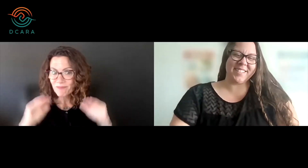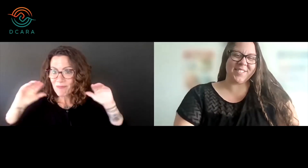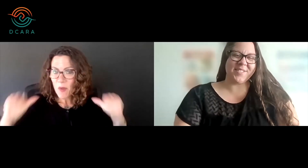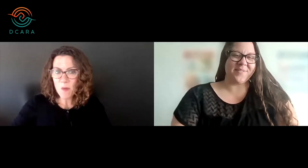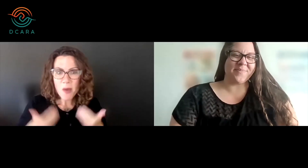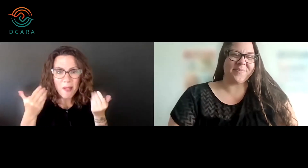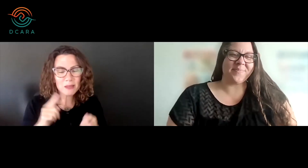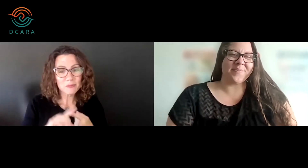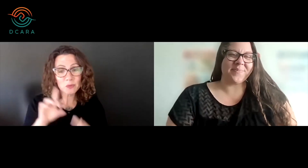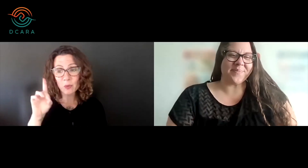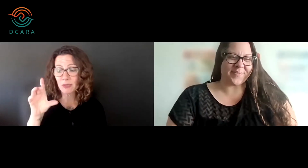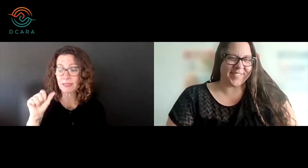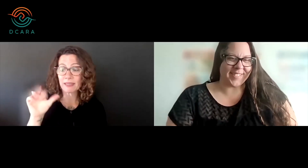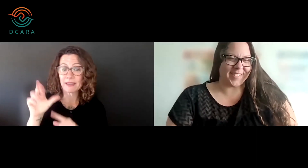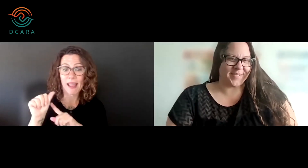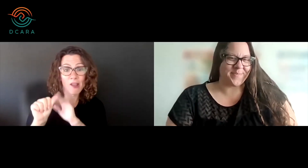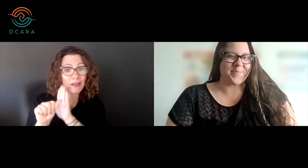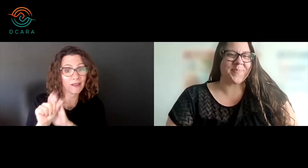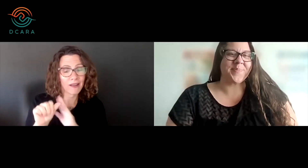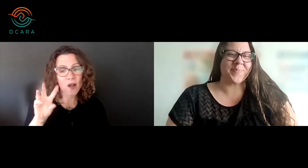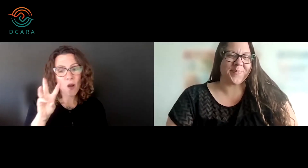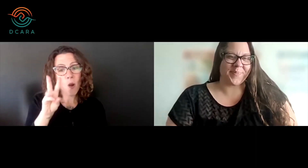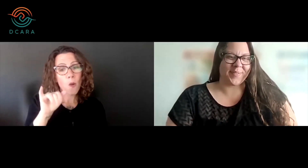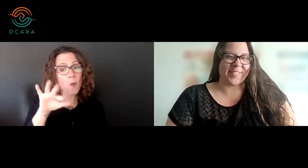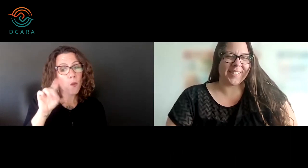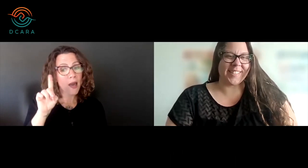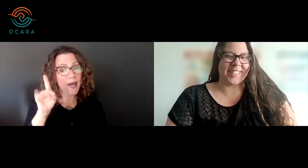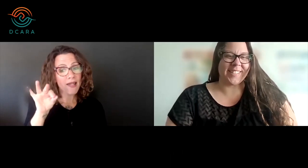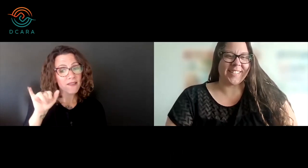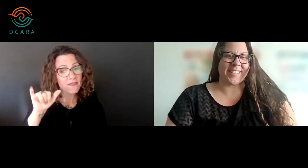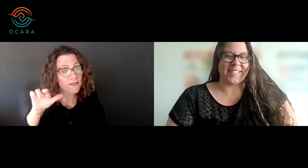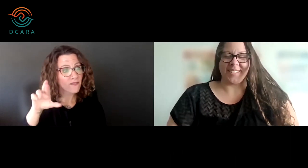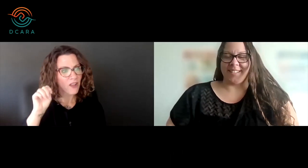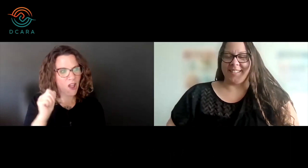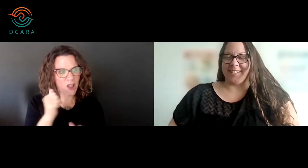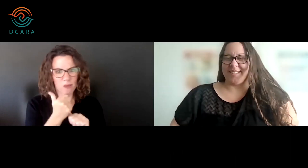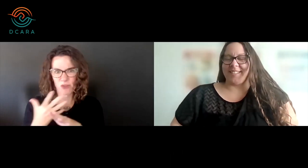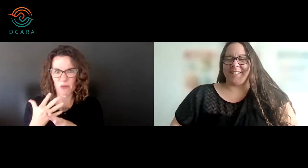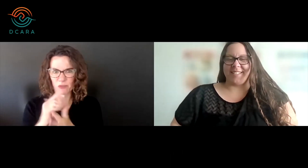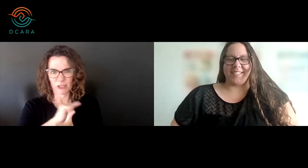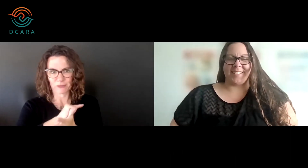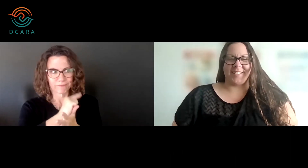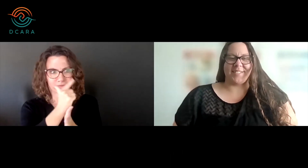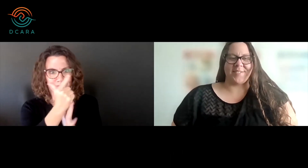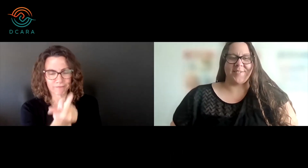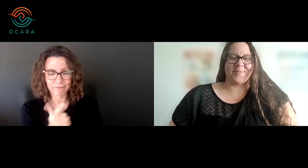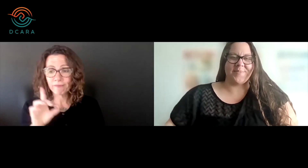Welcome to DCARA’s Wildfire Preparation series.